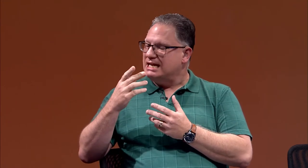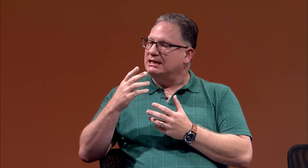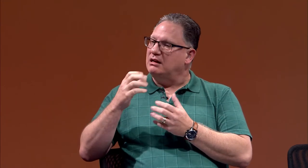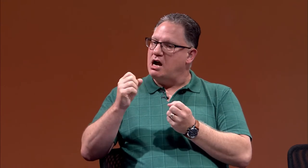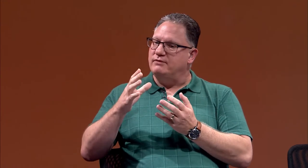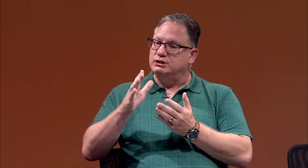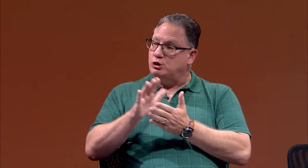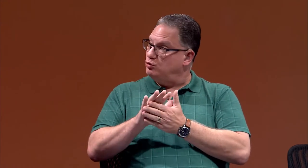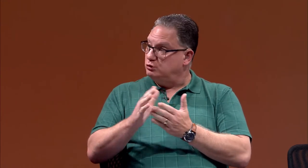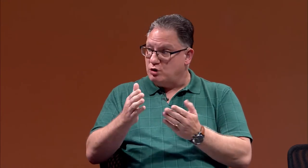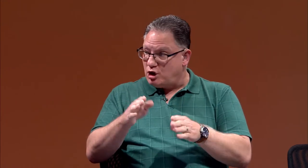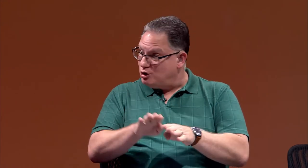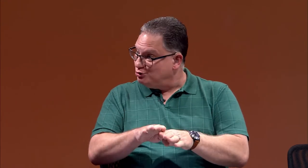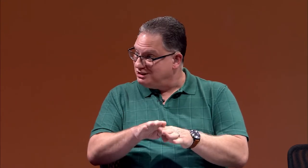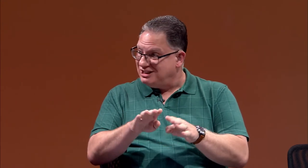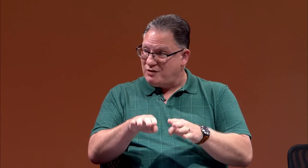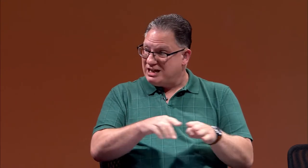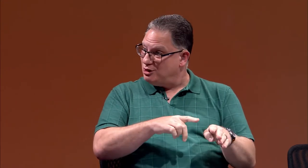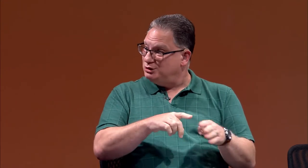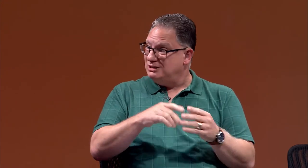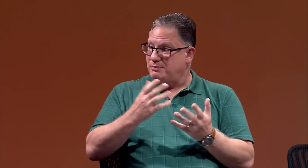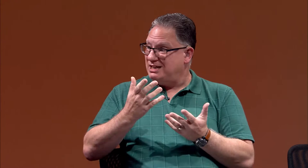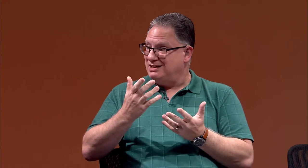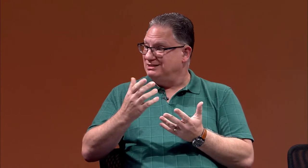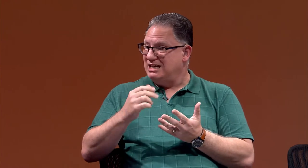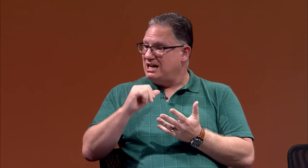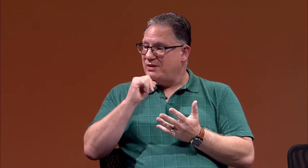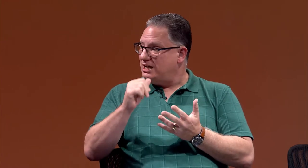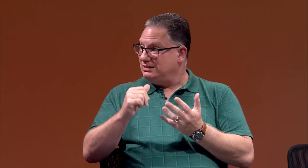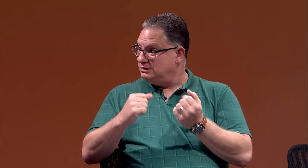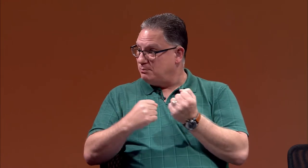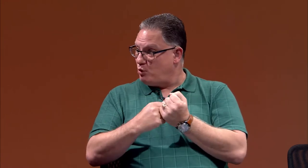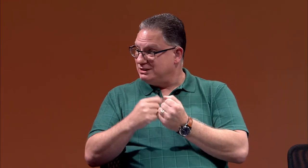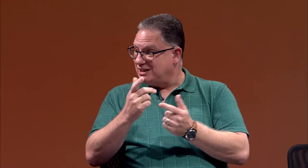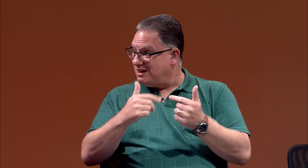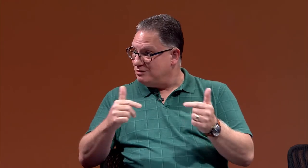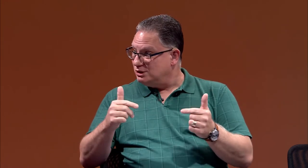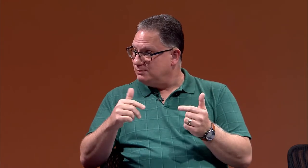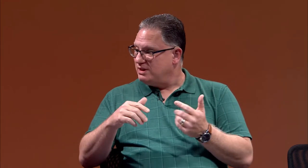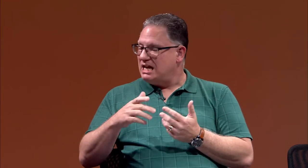A lot of the schools were closed. They closed it because they couldn't support sign language.